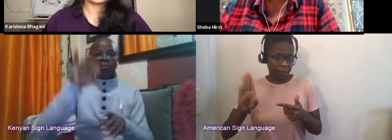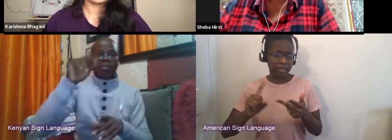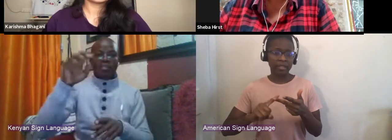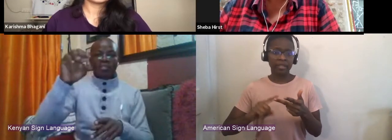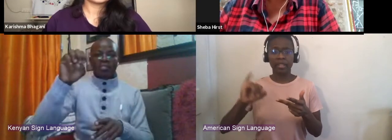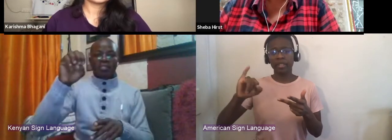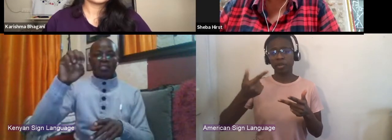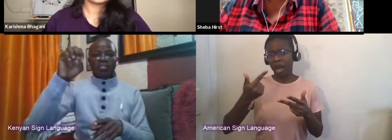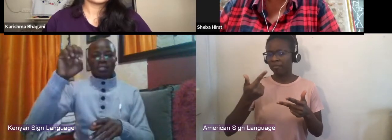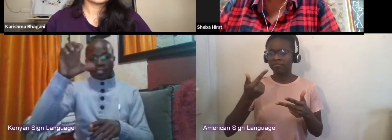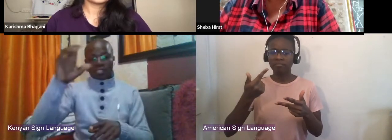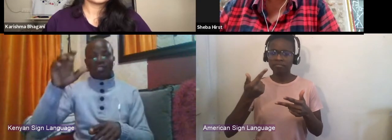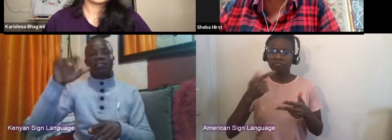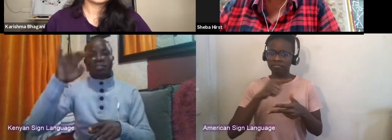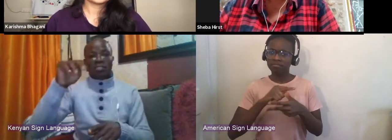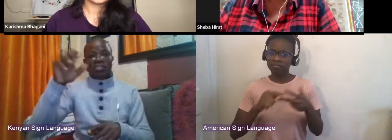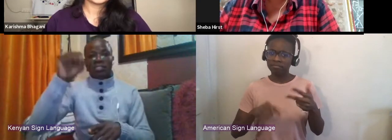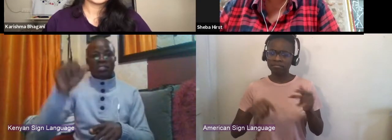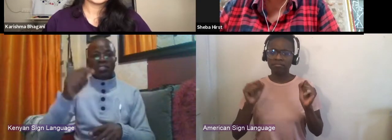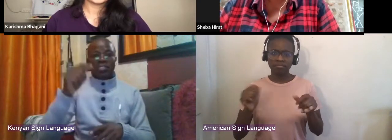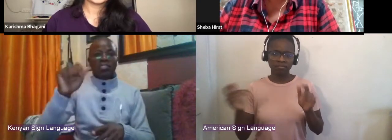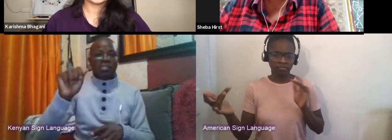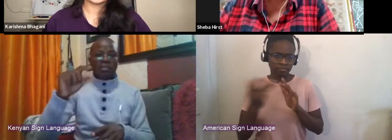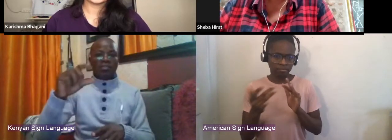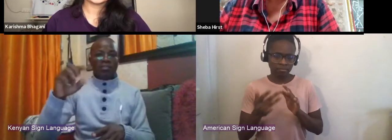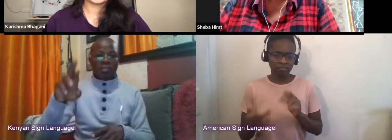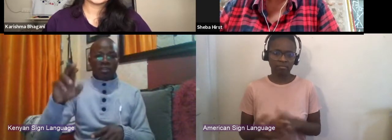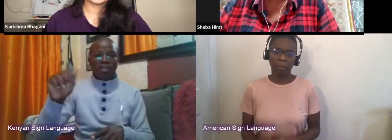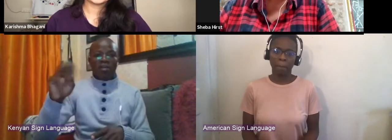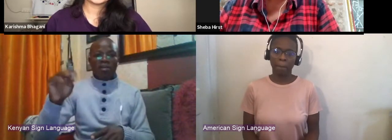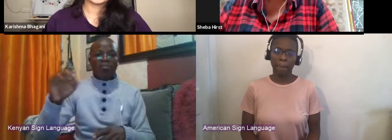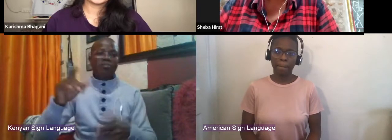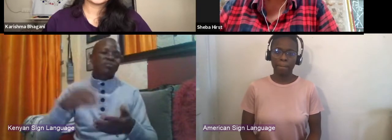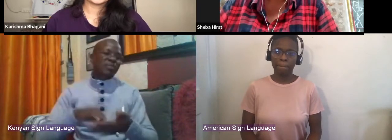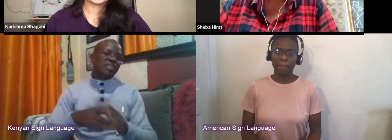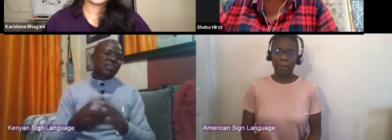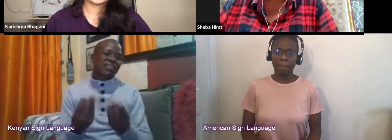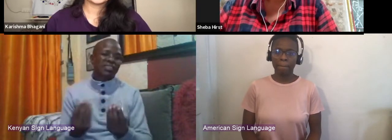I'm a very frequent talker, maybe more than a poster